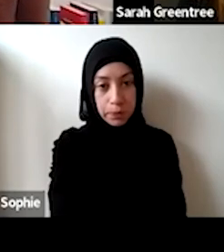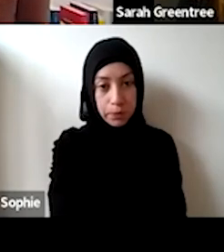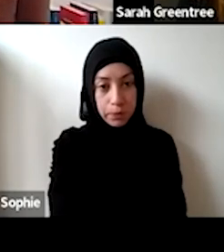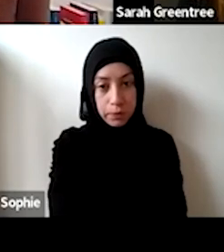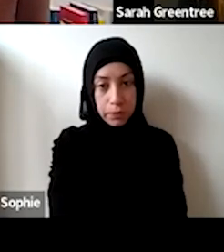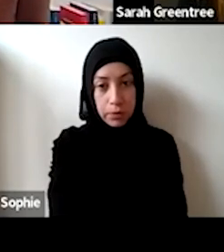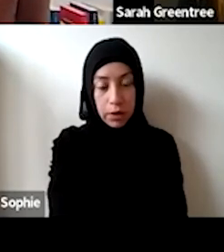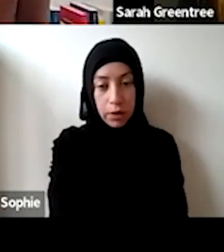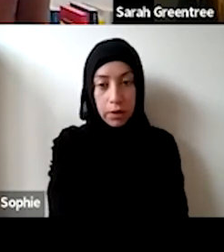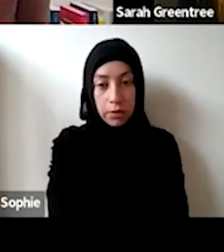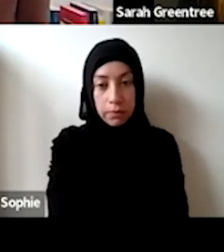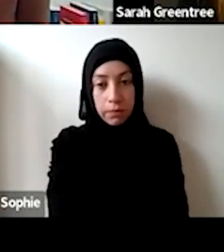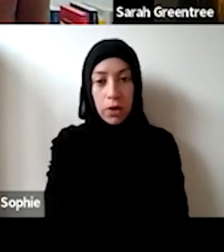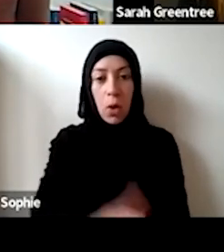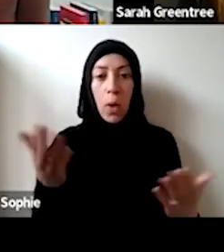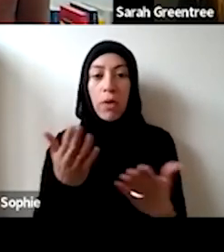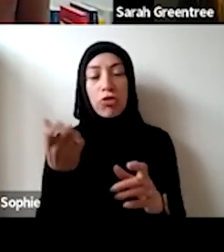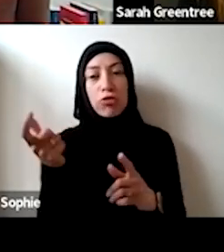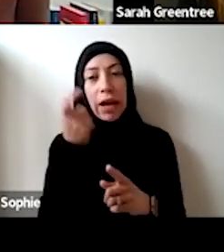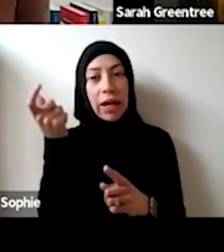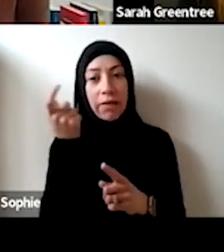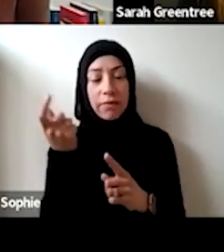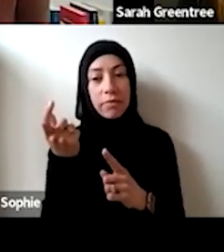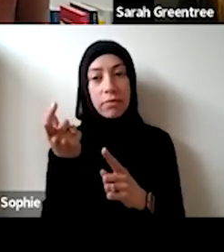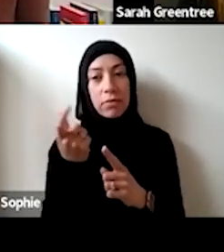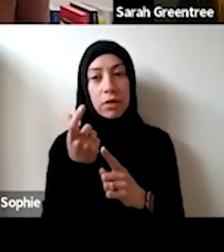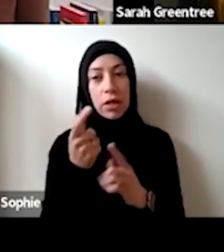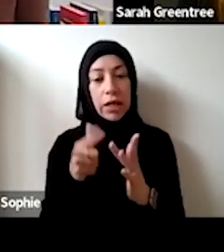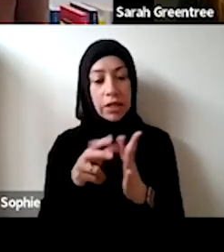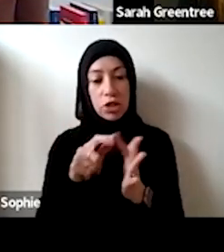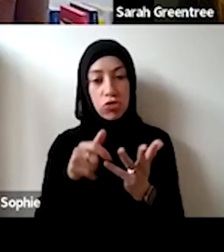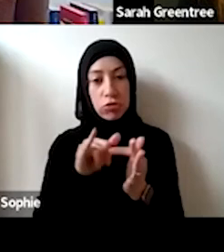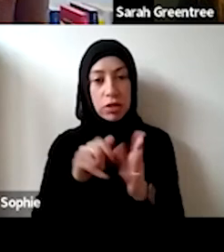Kerry Ann has asked, Where would creative industries fit ane K erry.